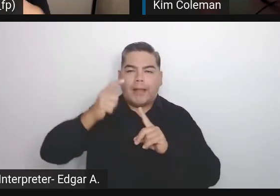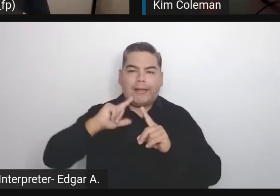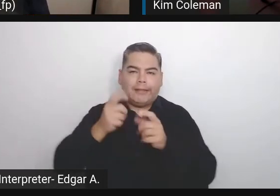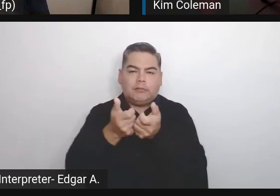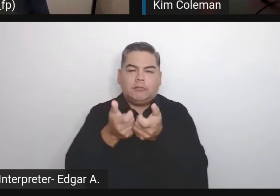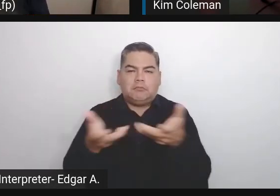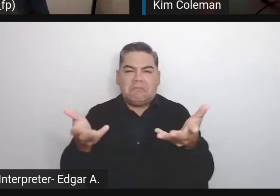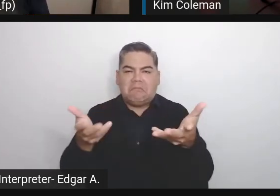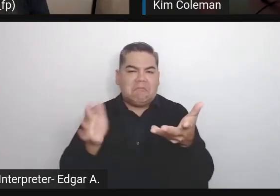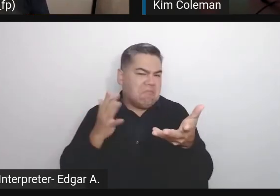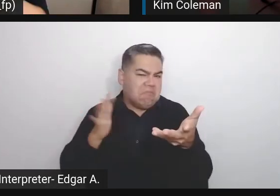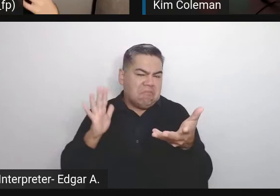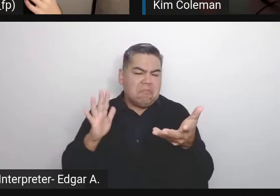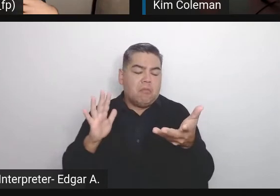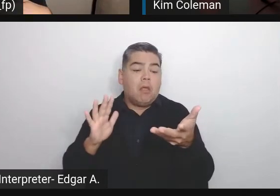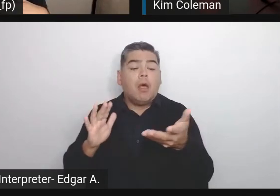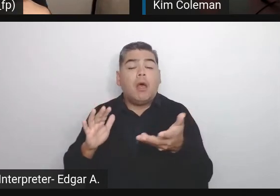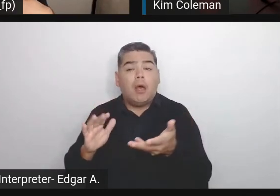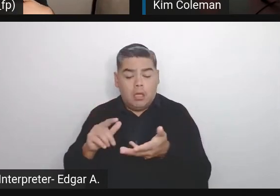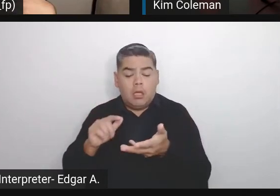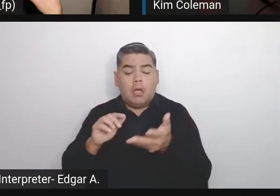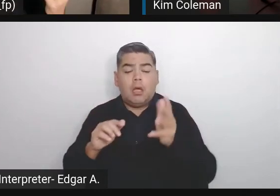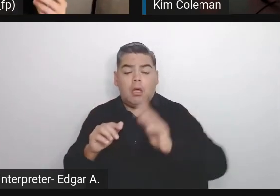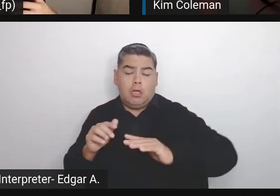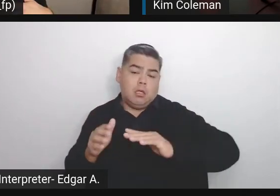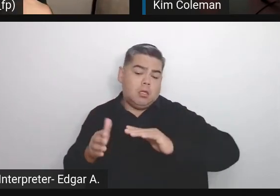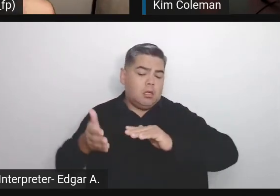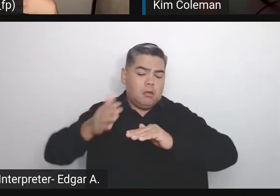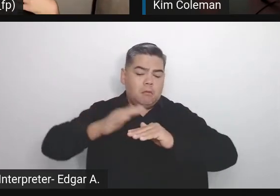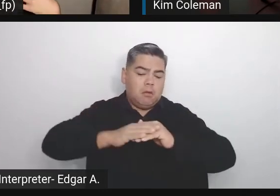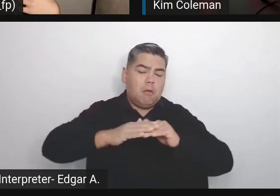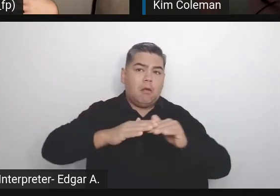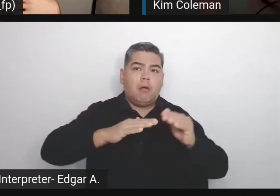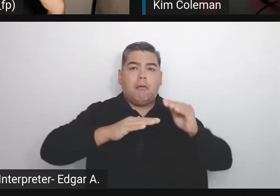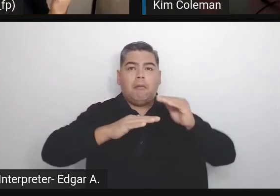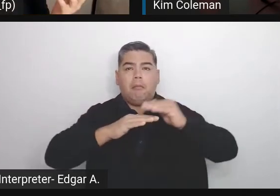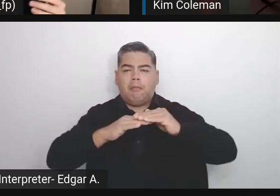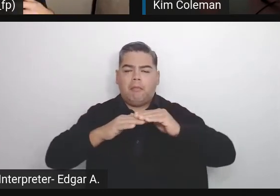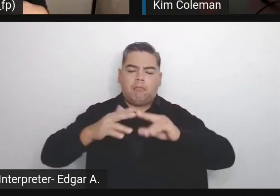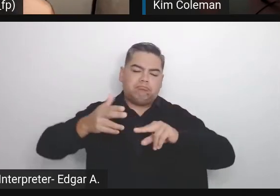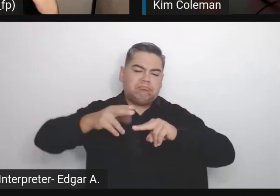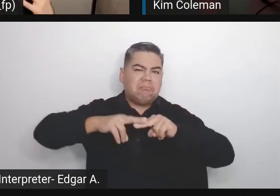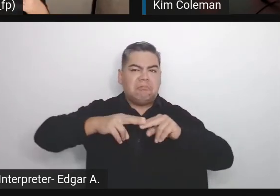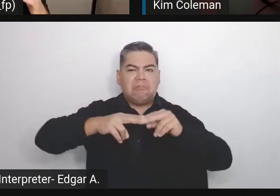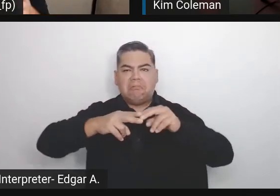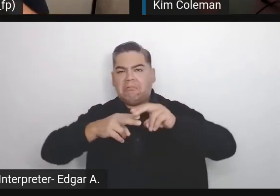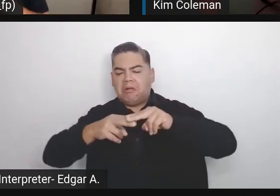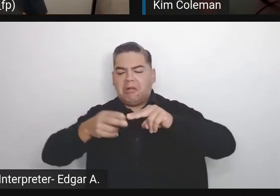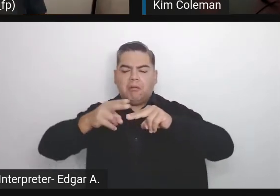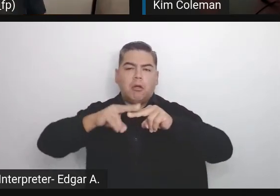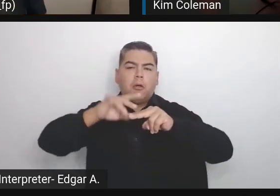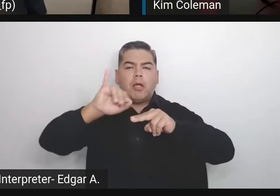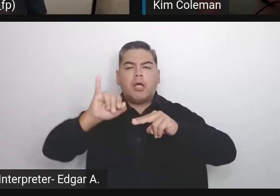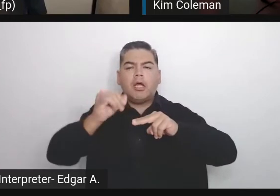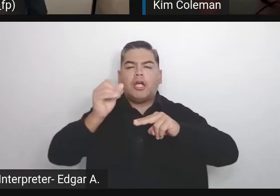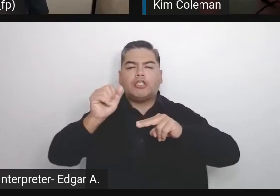Then start building, if you have some node modules, or you want to compress your JavaScript. This is another.